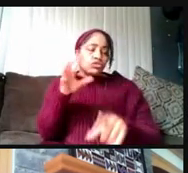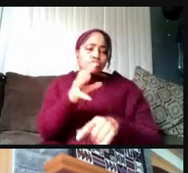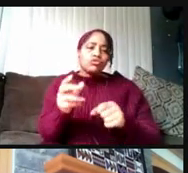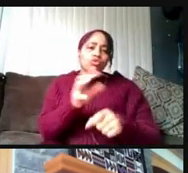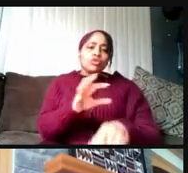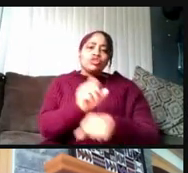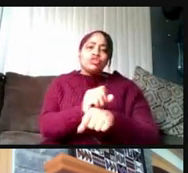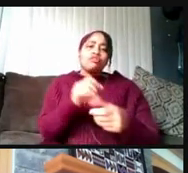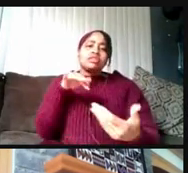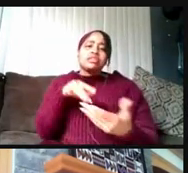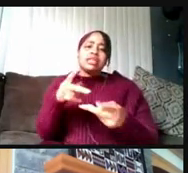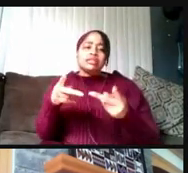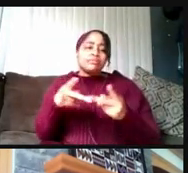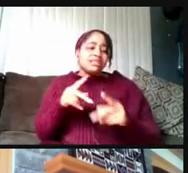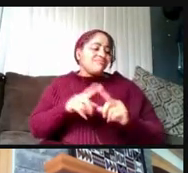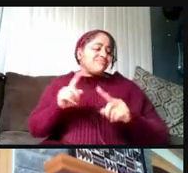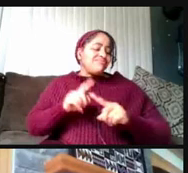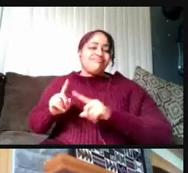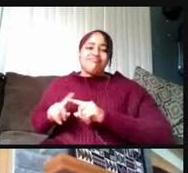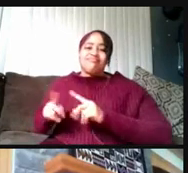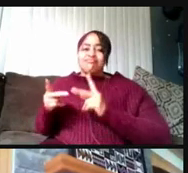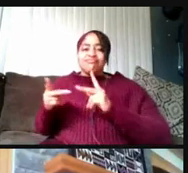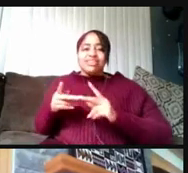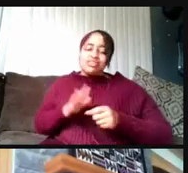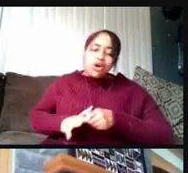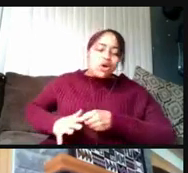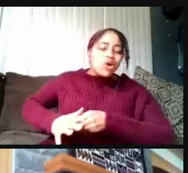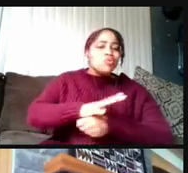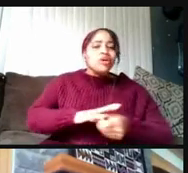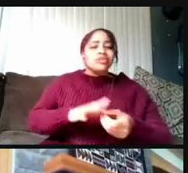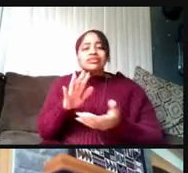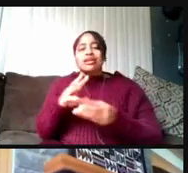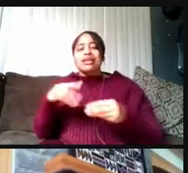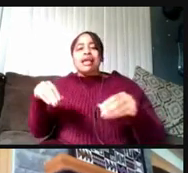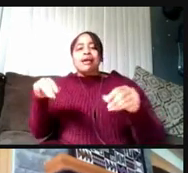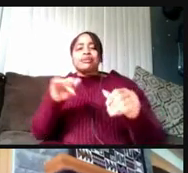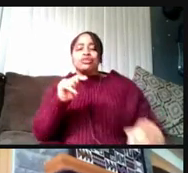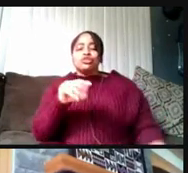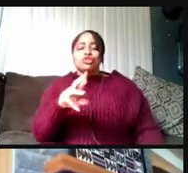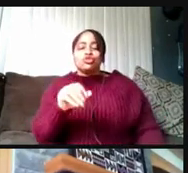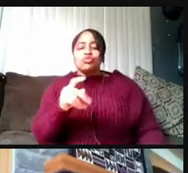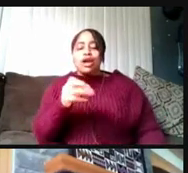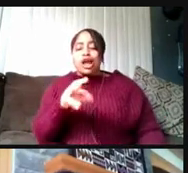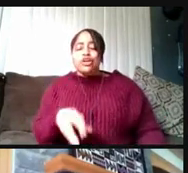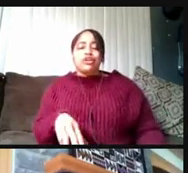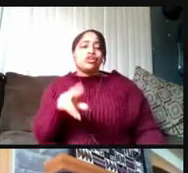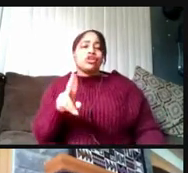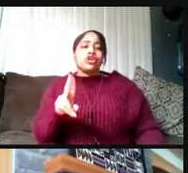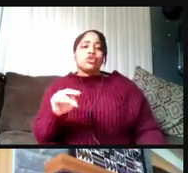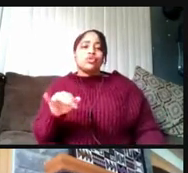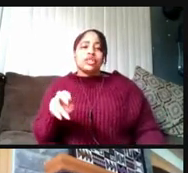in various places across campus, such as the Trotter, the Unions and other locations.